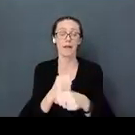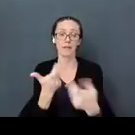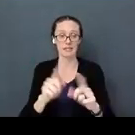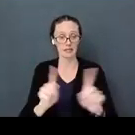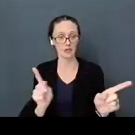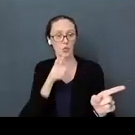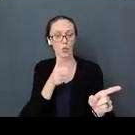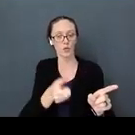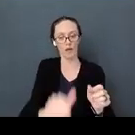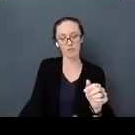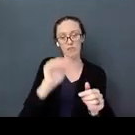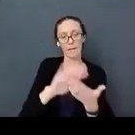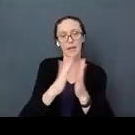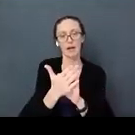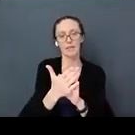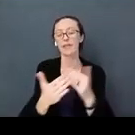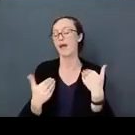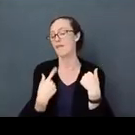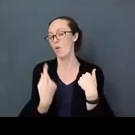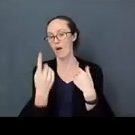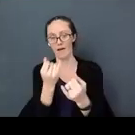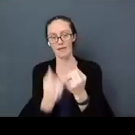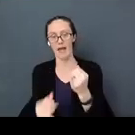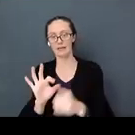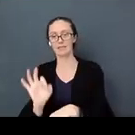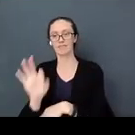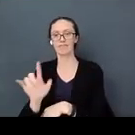I am going to leave you with one final tip. I would have put this in the body